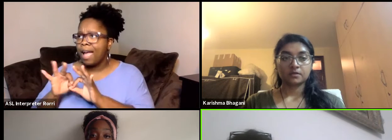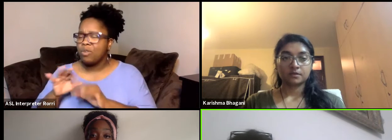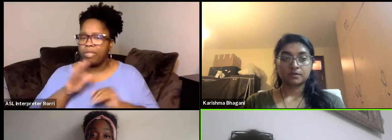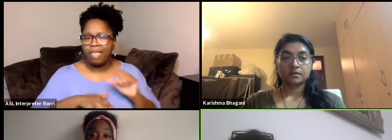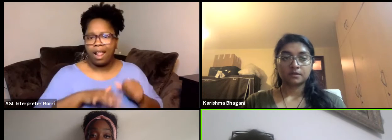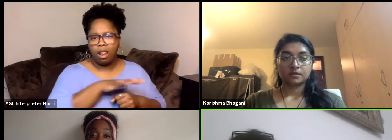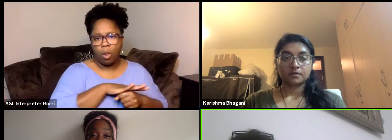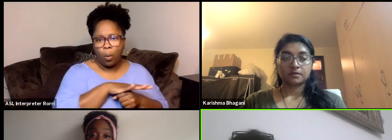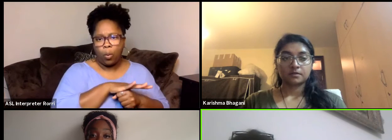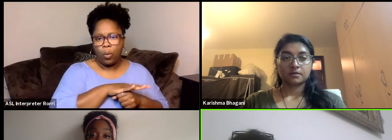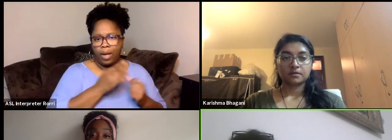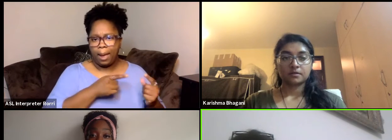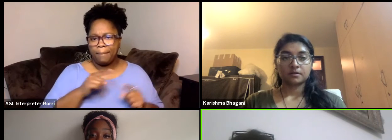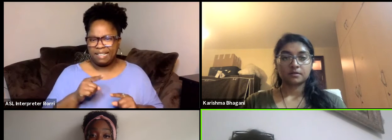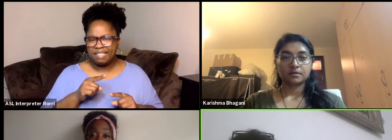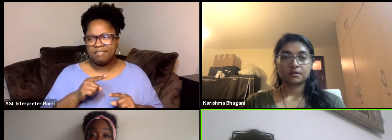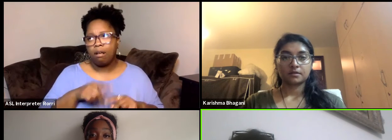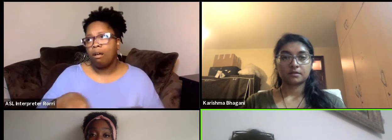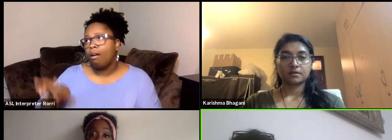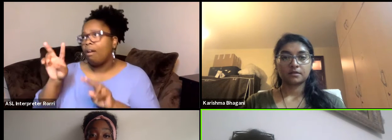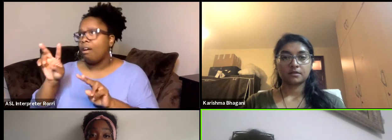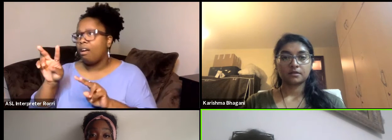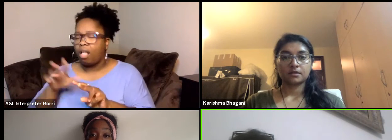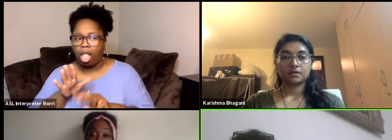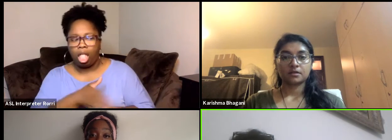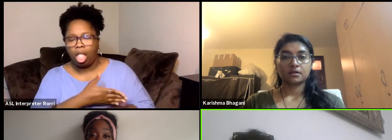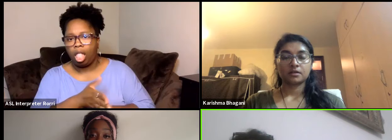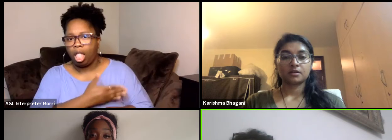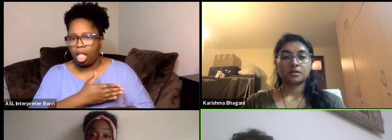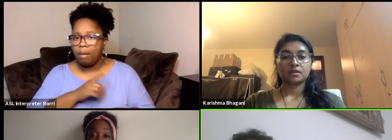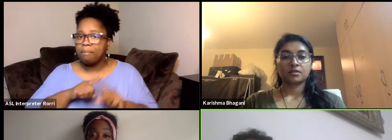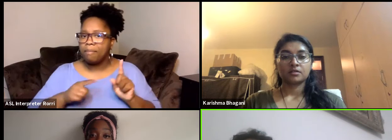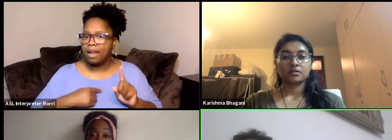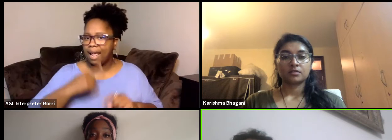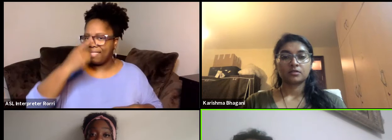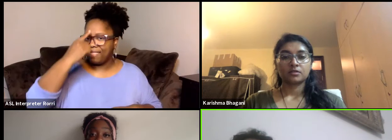But I think our capacity to reverse that beside changing